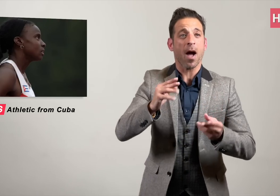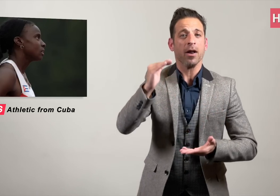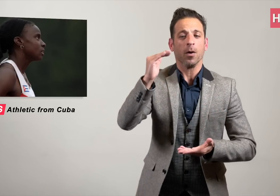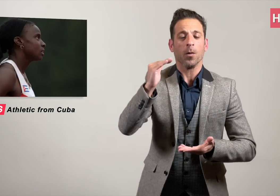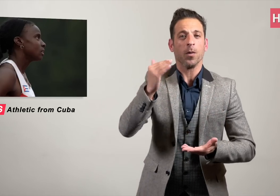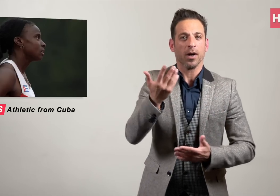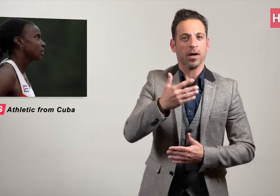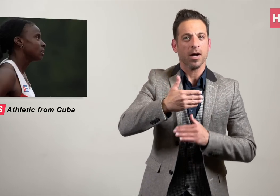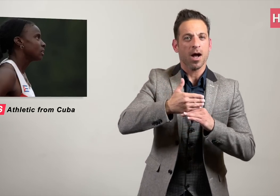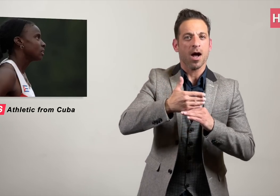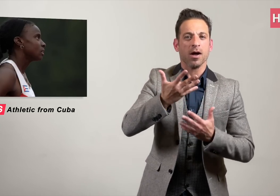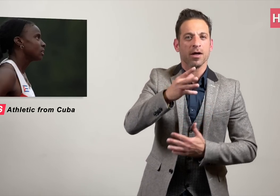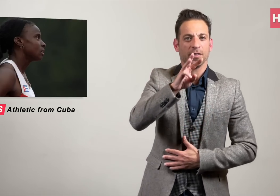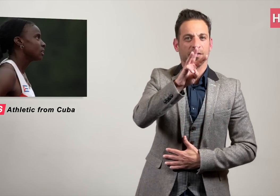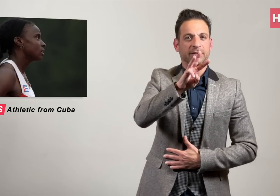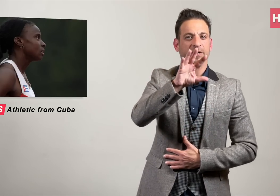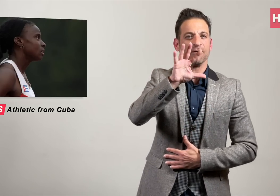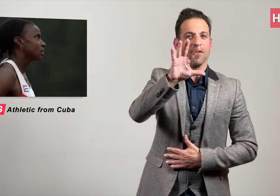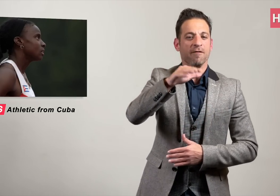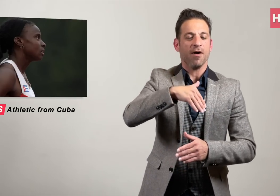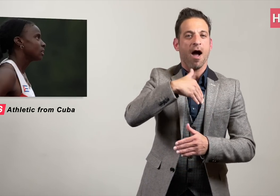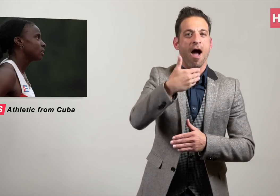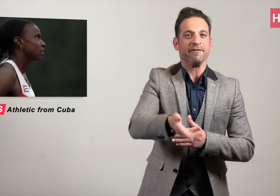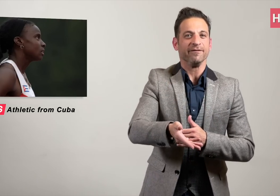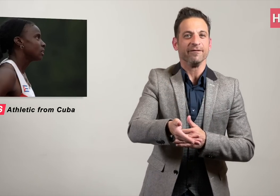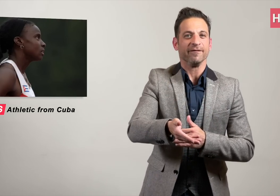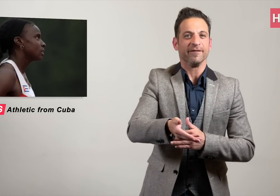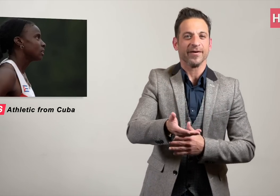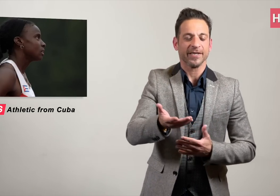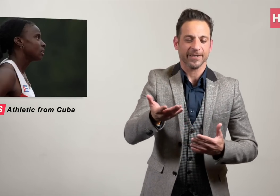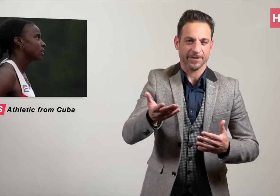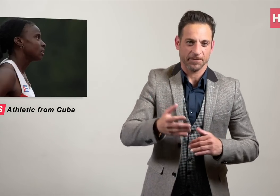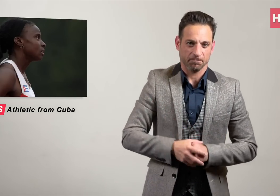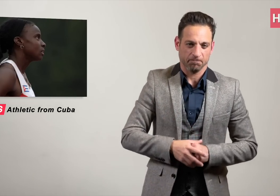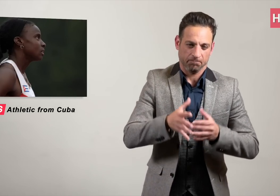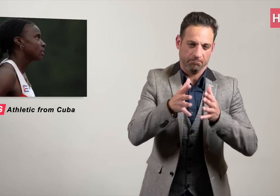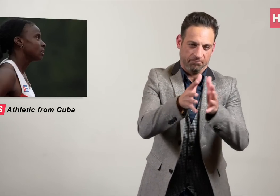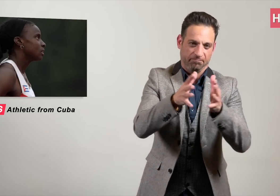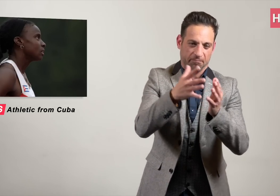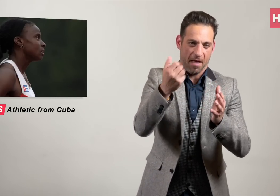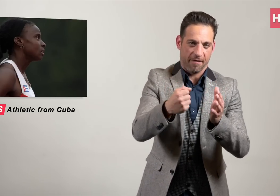but physical prowess starts to decline in age after 35.